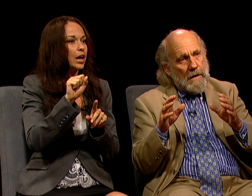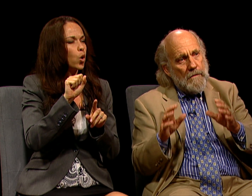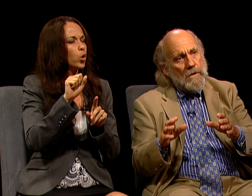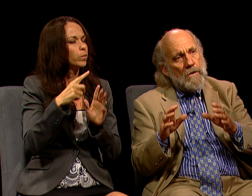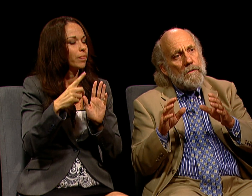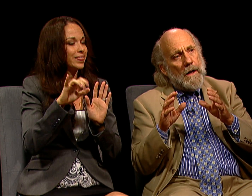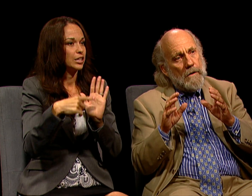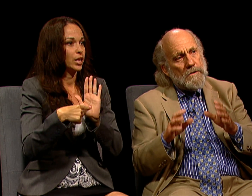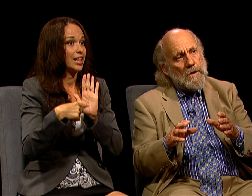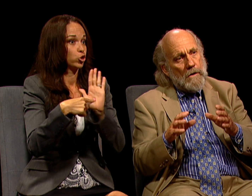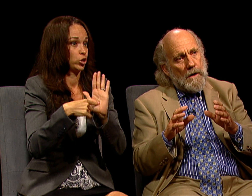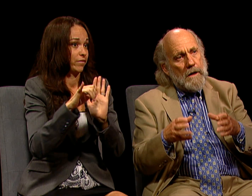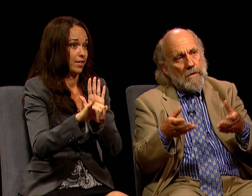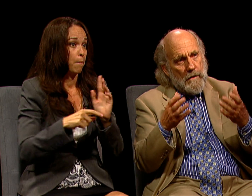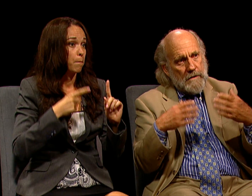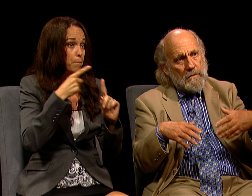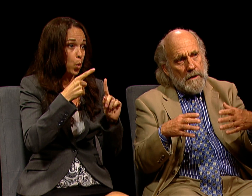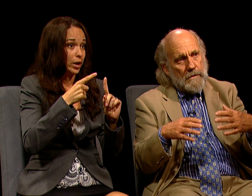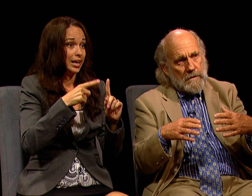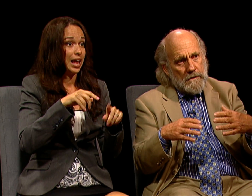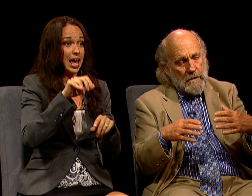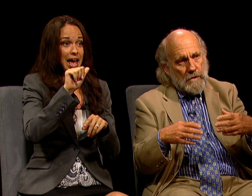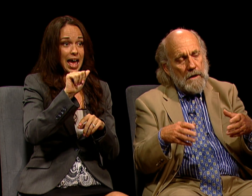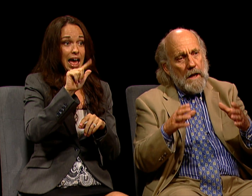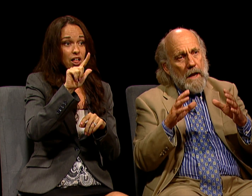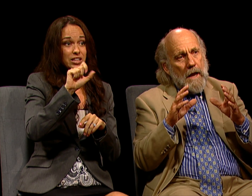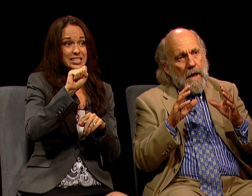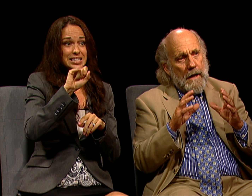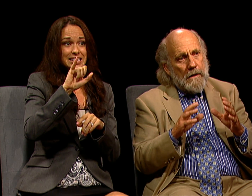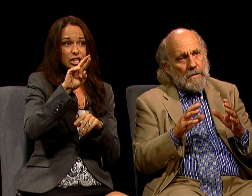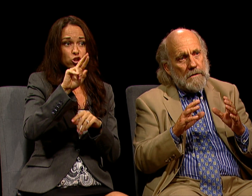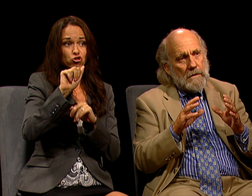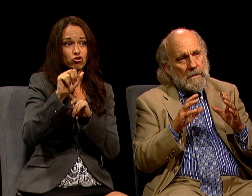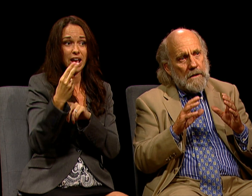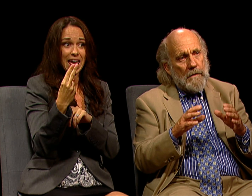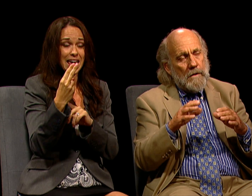EVEN THOUGH LCRA WHO HAS TO MAKE THIS DECISION HAS SAID THAT